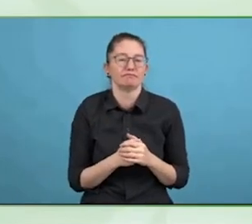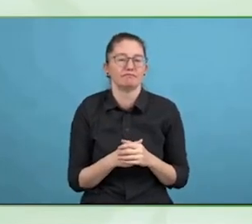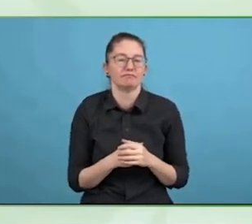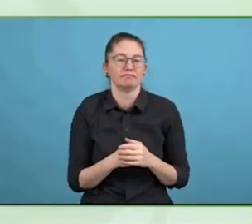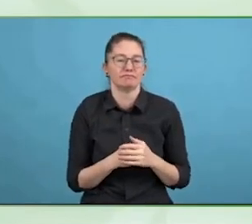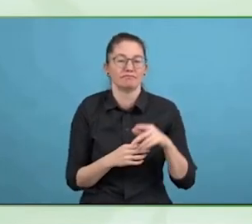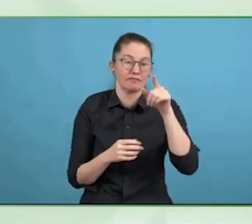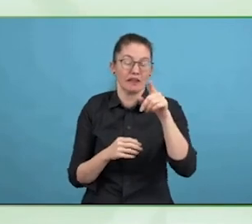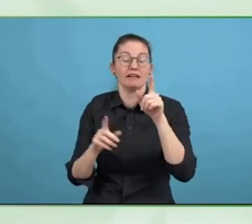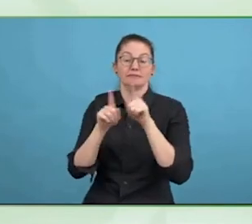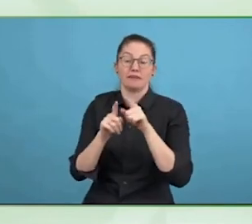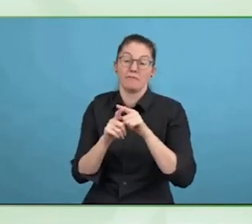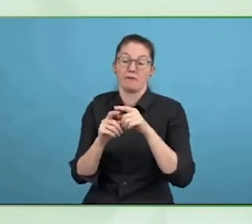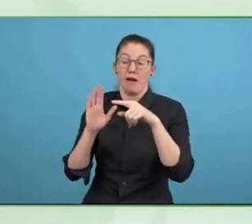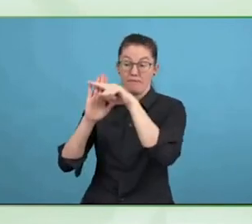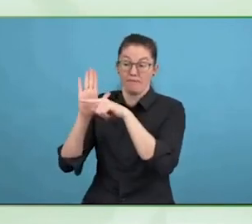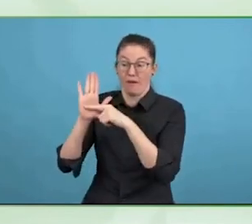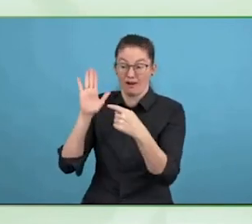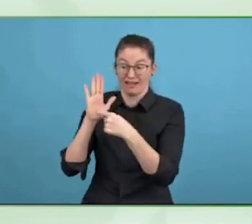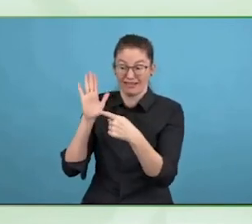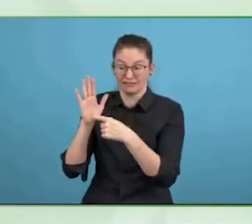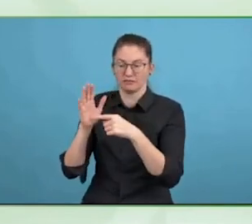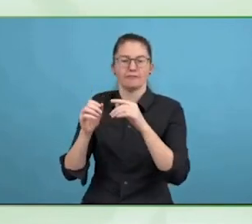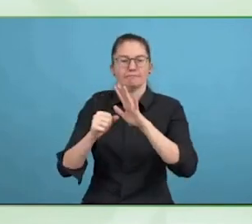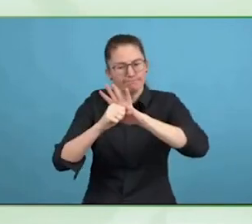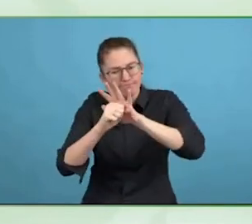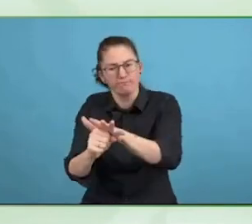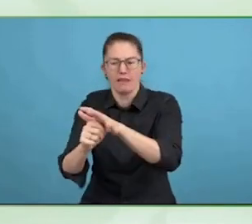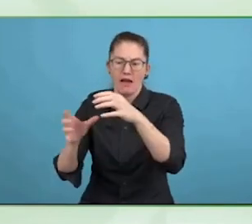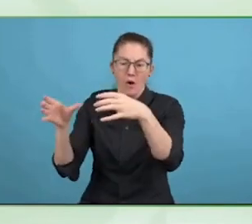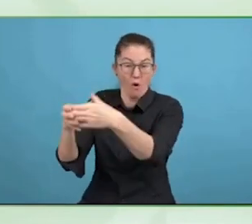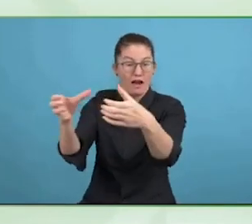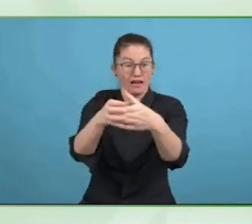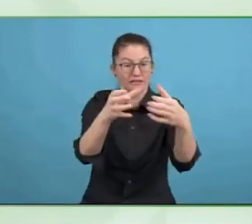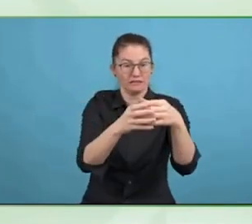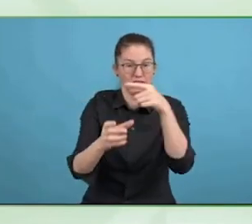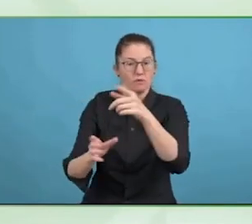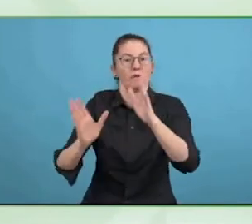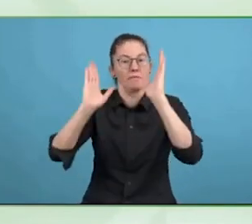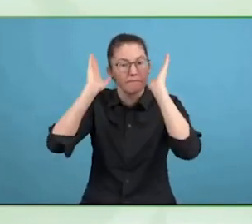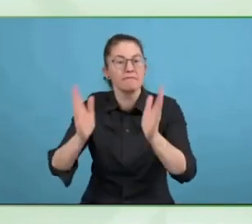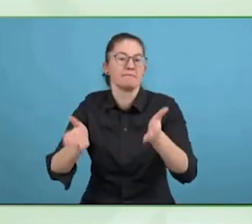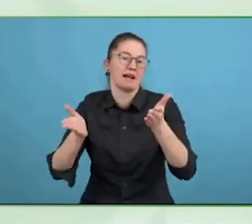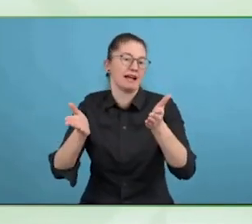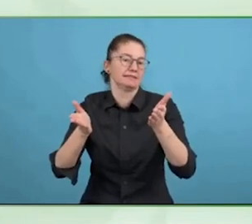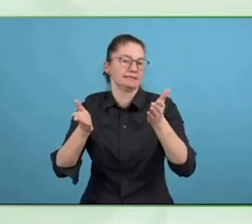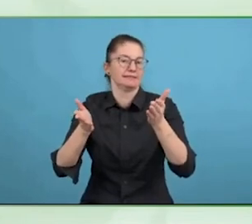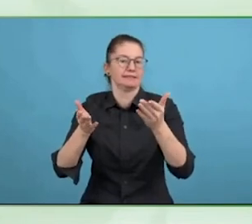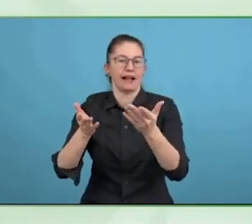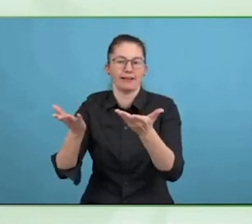It is the idea, yes, we are solving accessibility for today but everyone will benefit down the road.